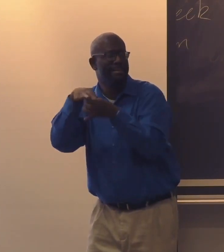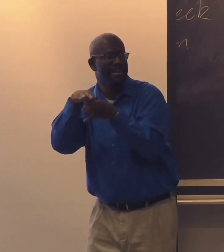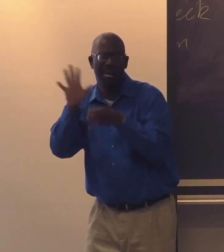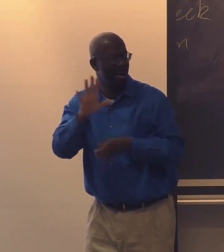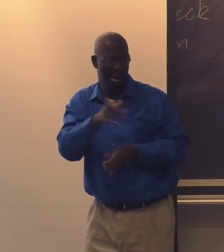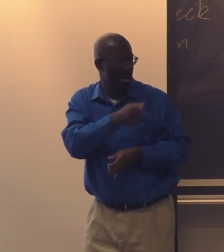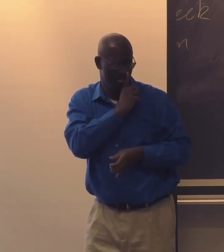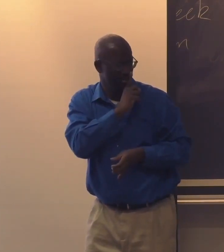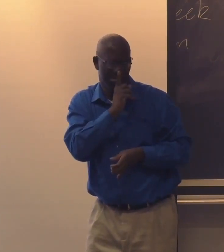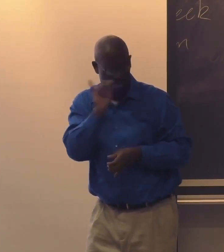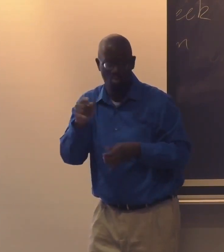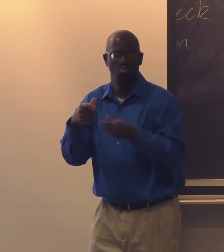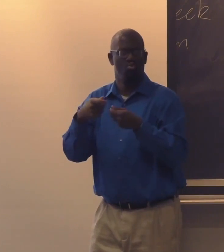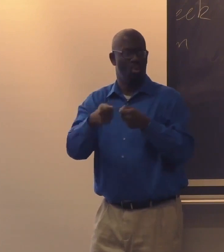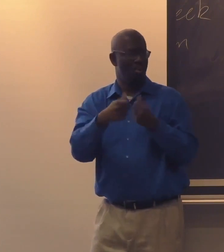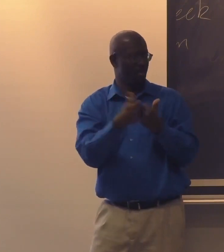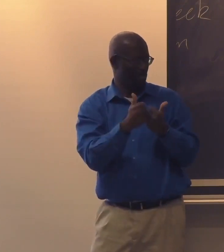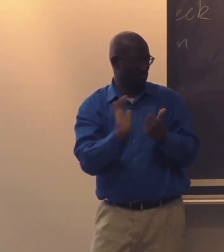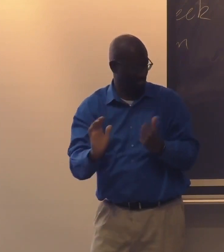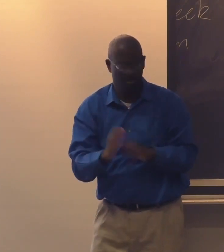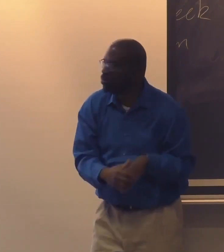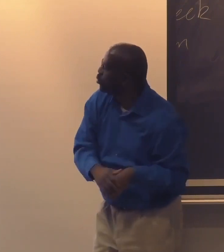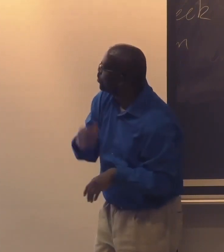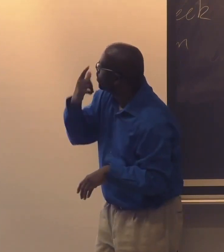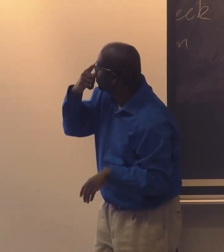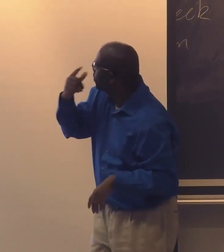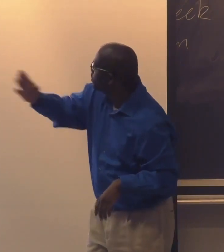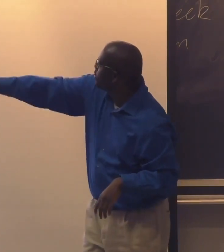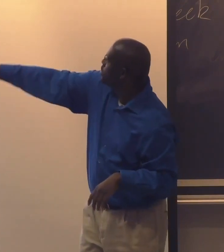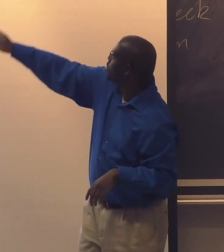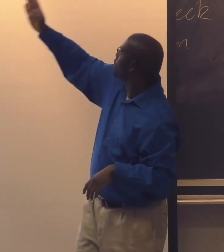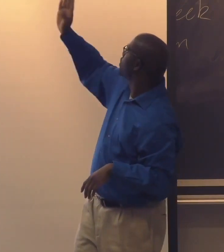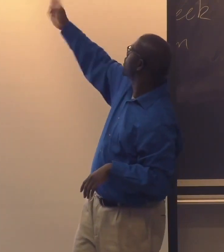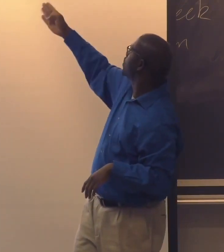So a lot of people mistake the sign for tea. It's representative of cards.